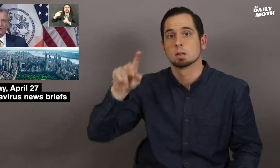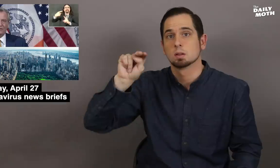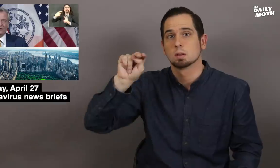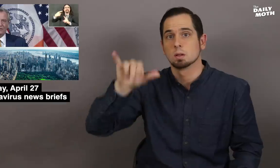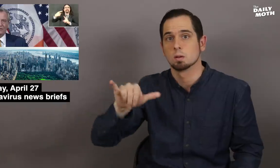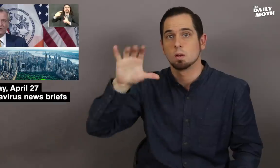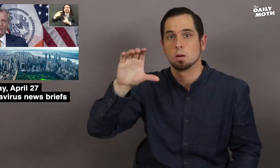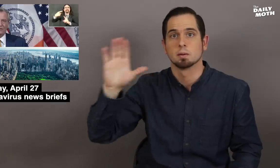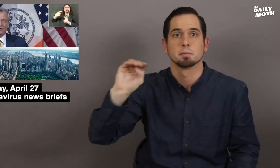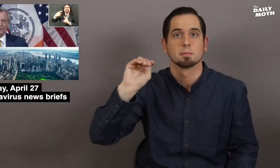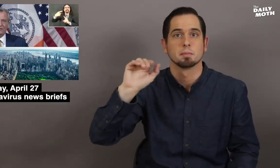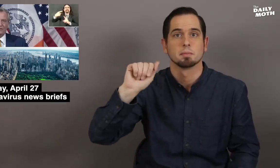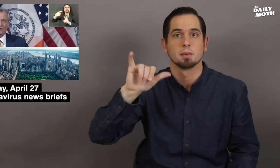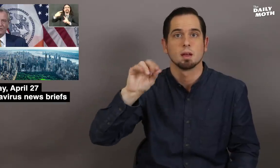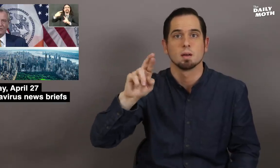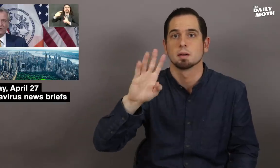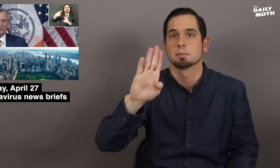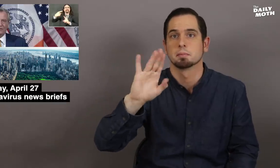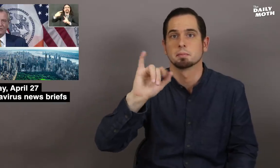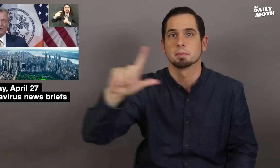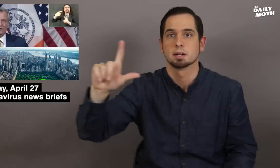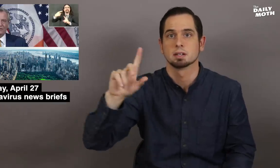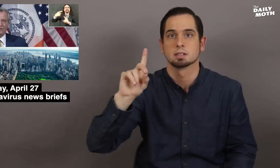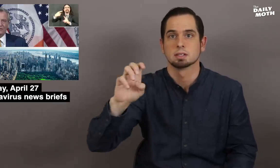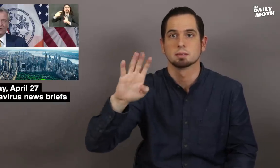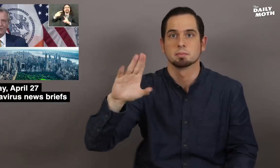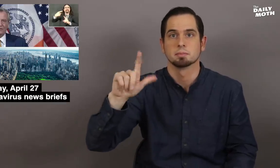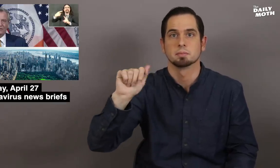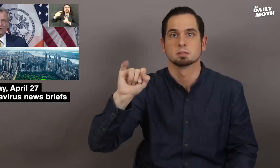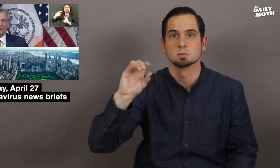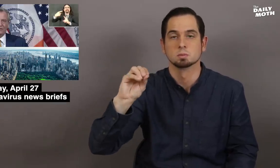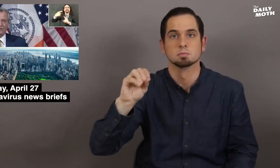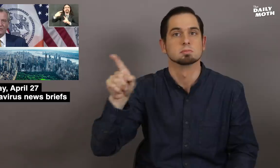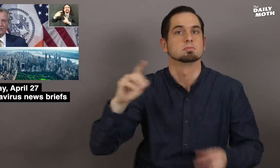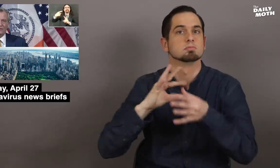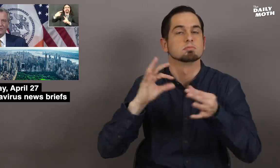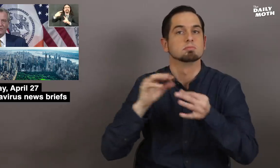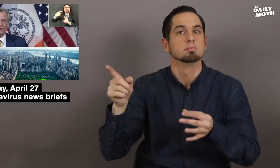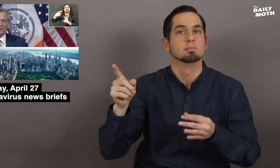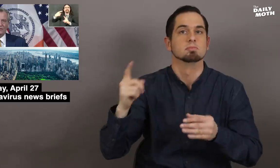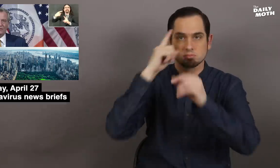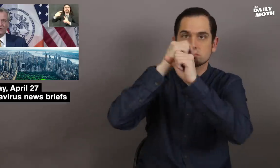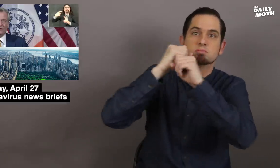New York City Mayor Bill de Blasio said